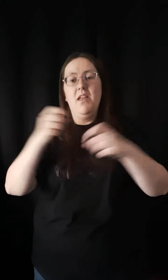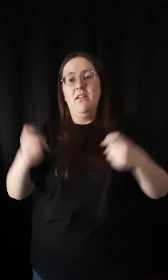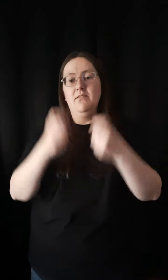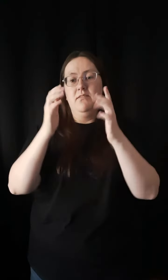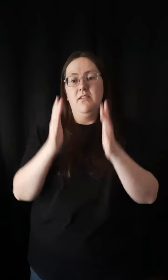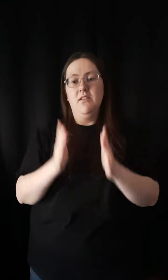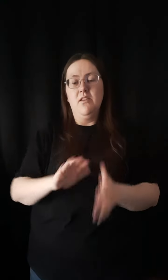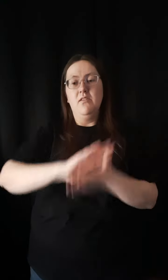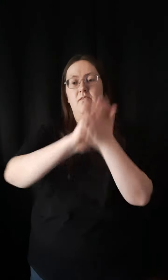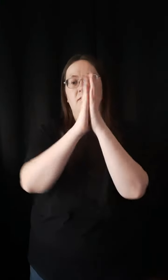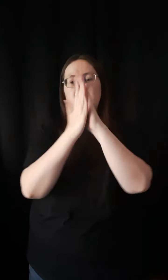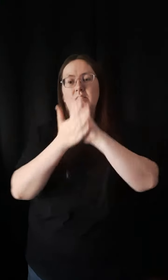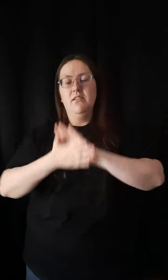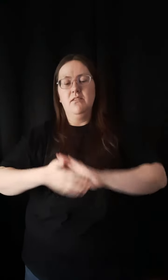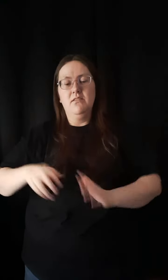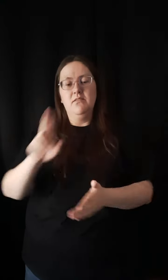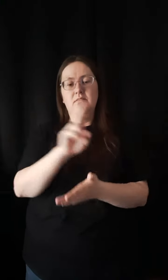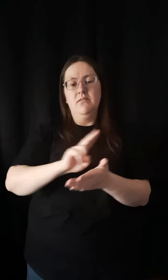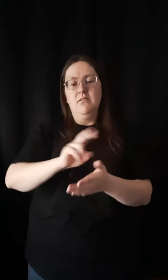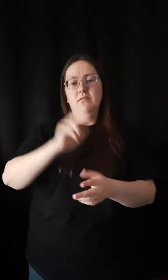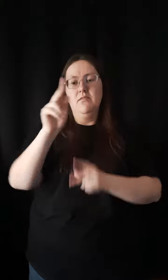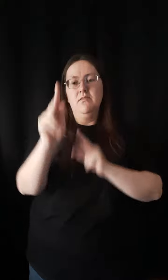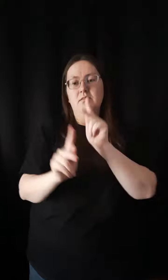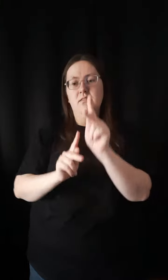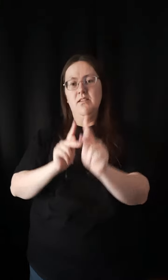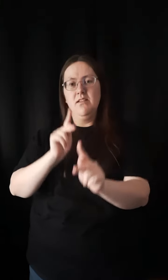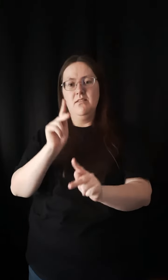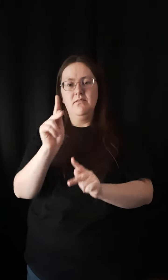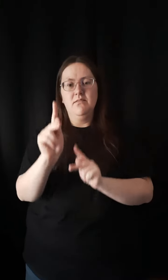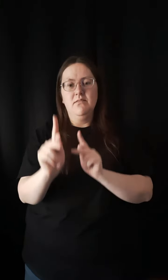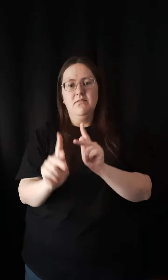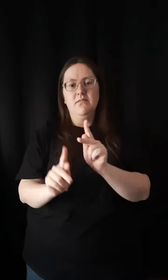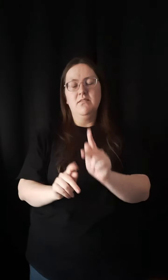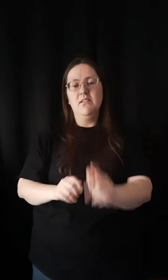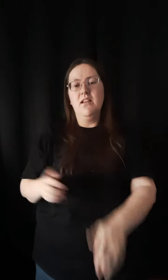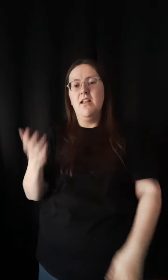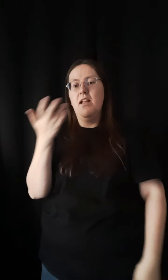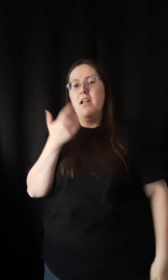Making sinners into saints